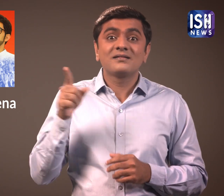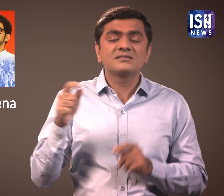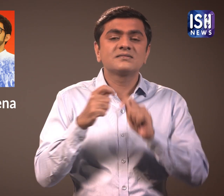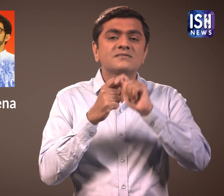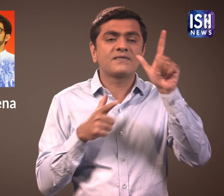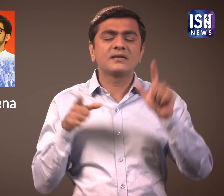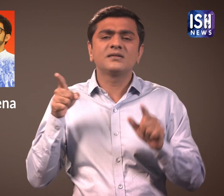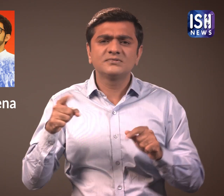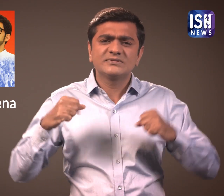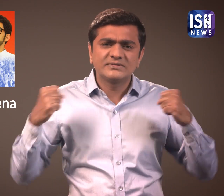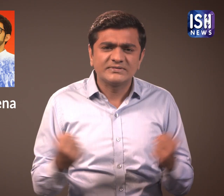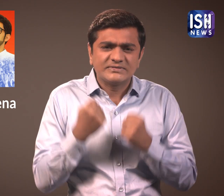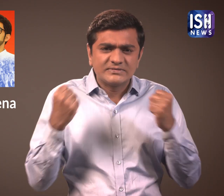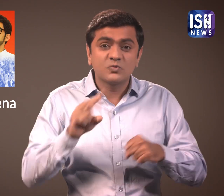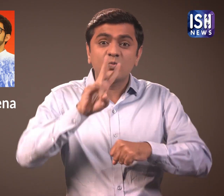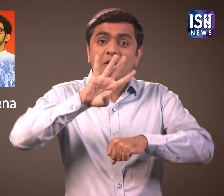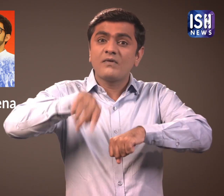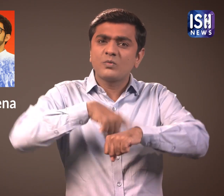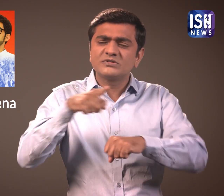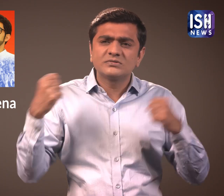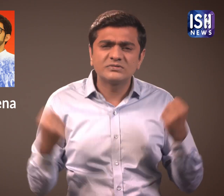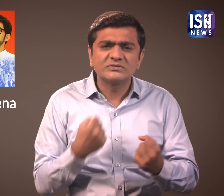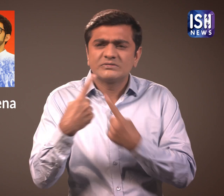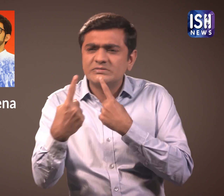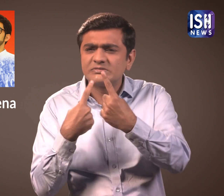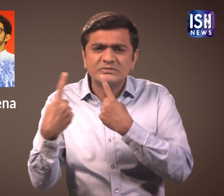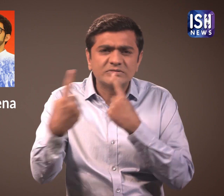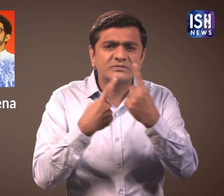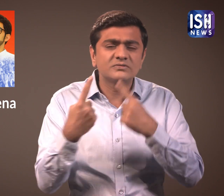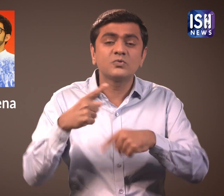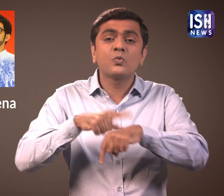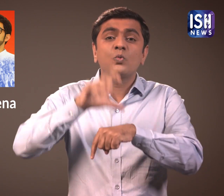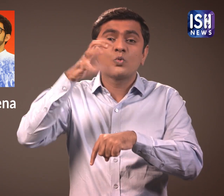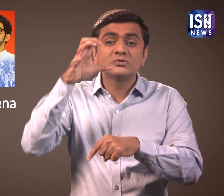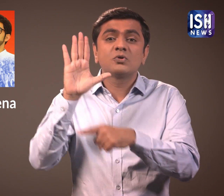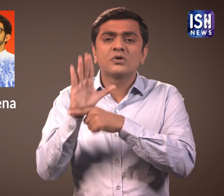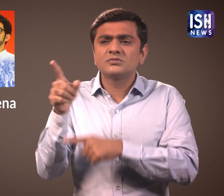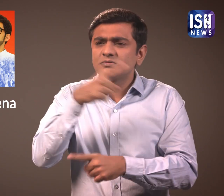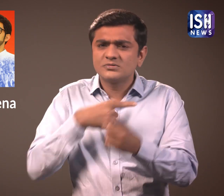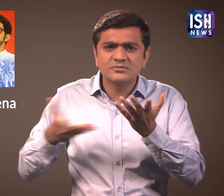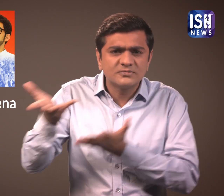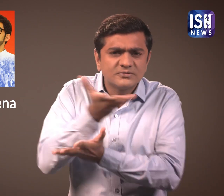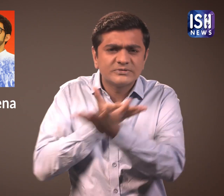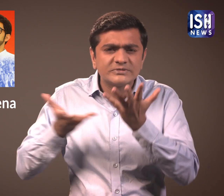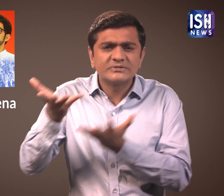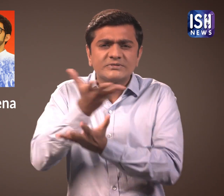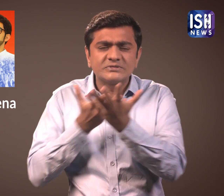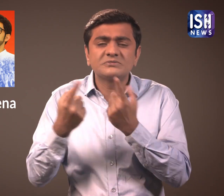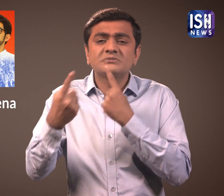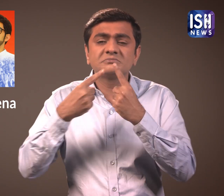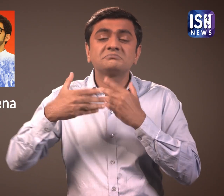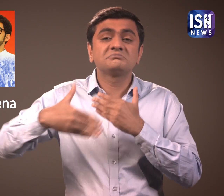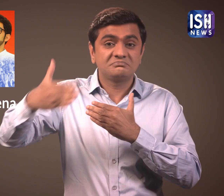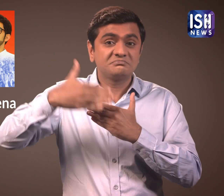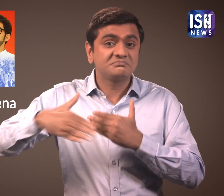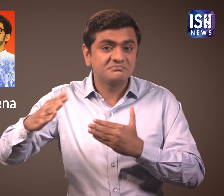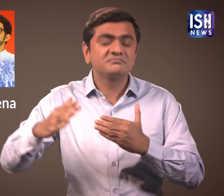In the next 24 hours the Shiv Sena has to work hard to negotiate with the Congress and NCP.